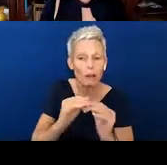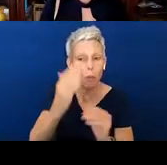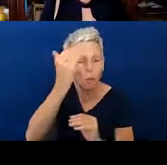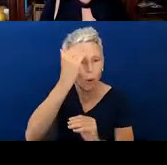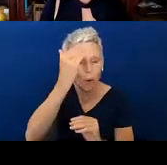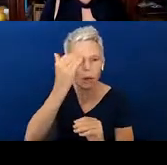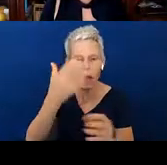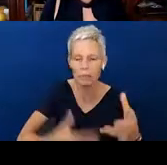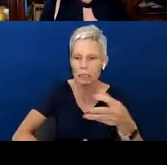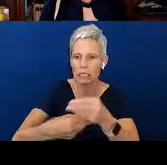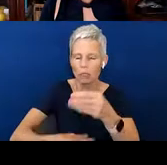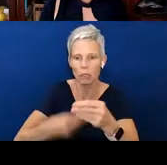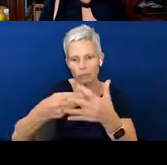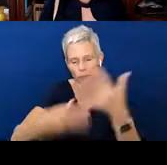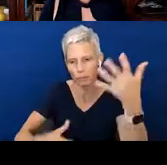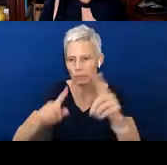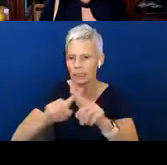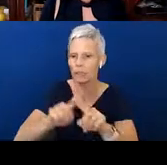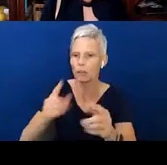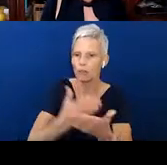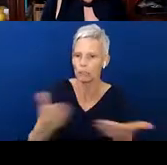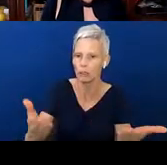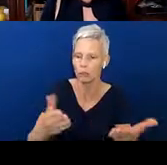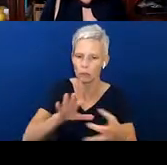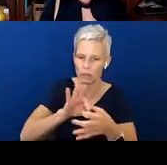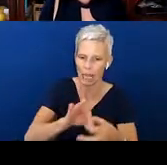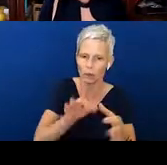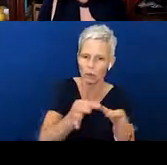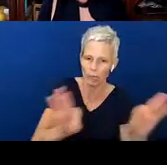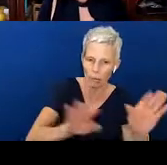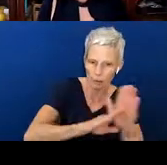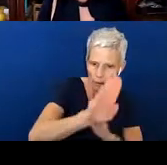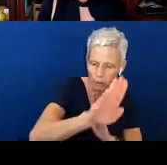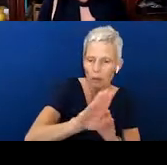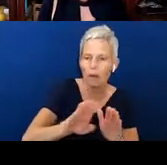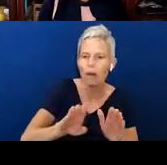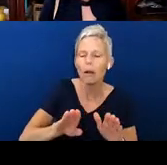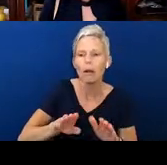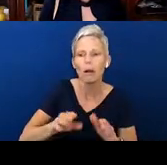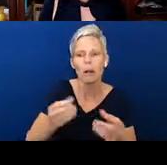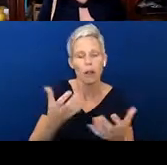resources on language development, on early literacy. So, when you have time and you're